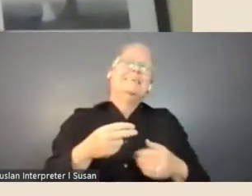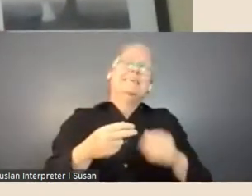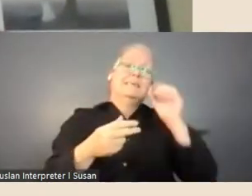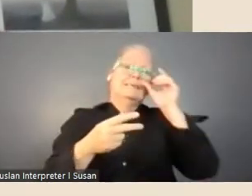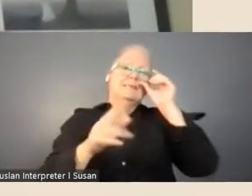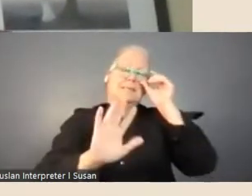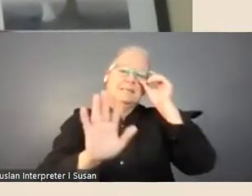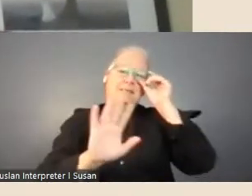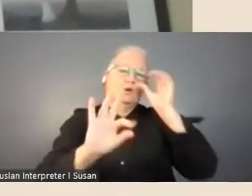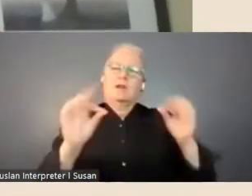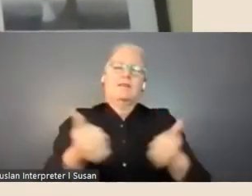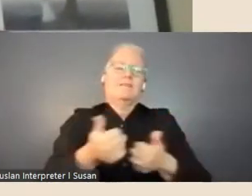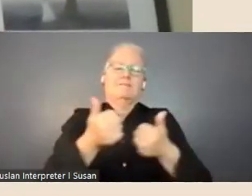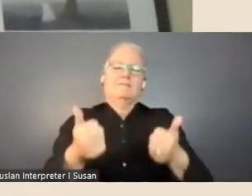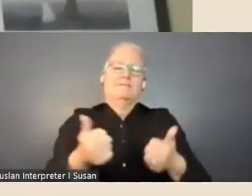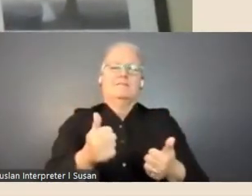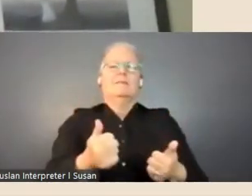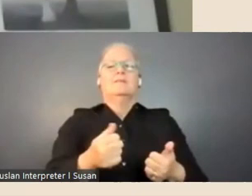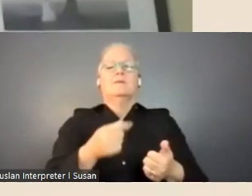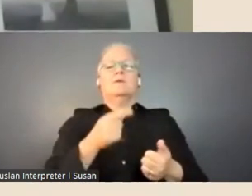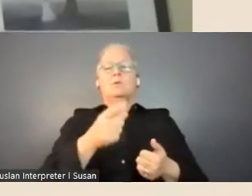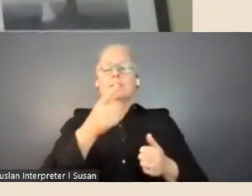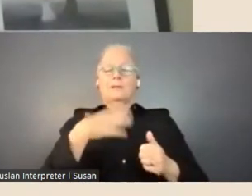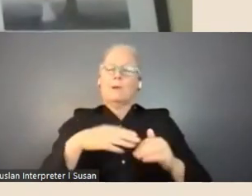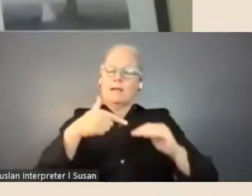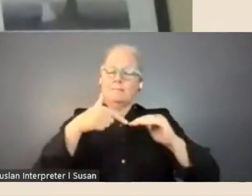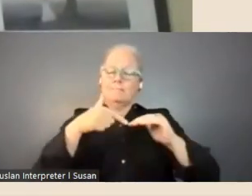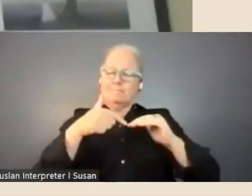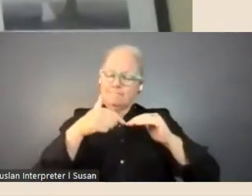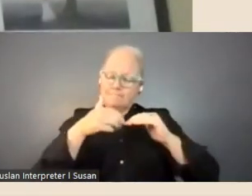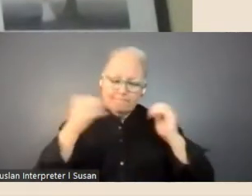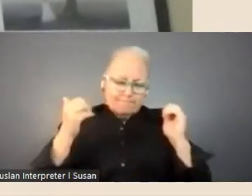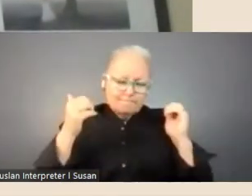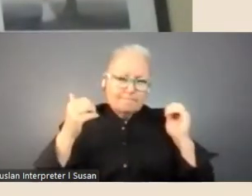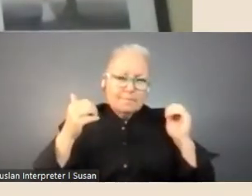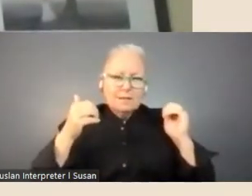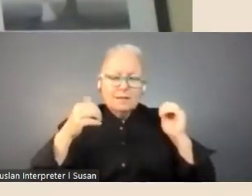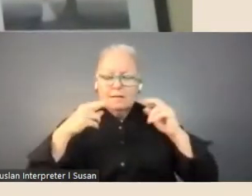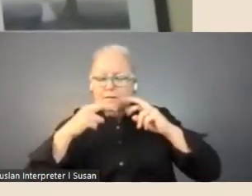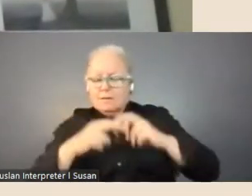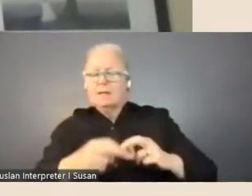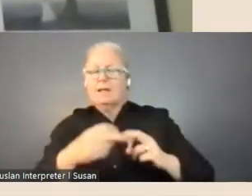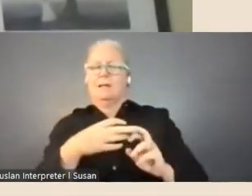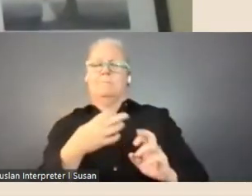you know, explore a little bit more before you put your application together, seek the help